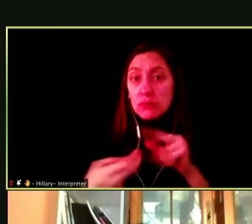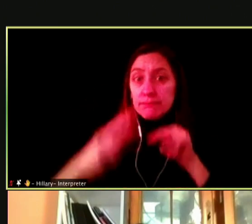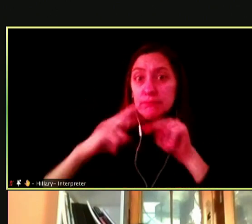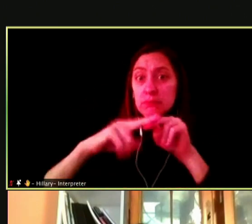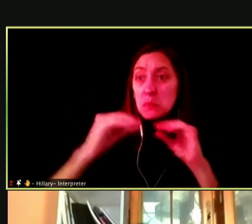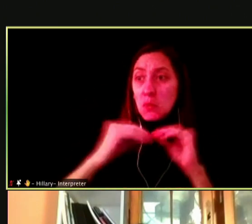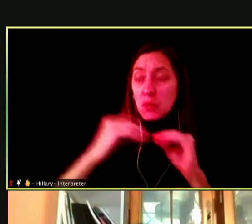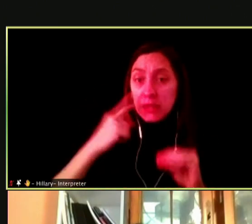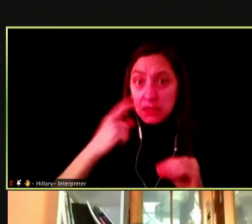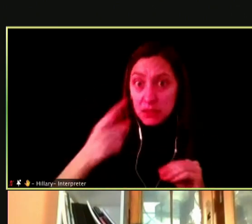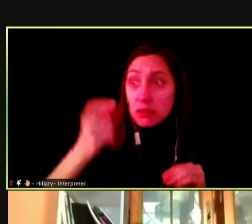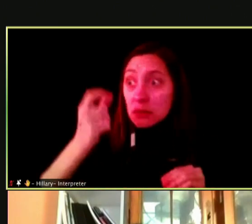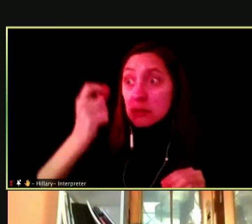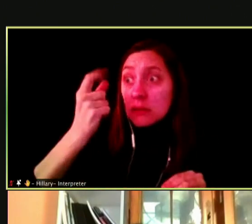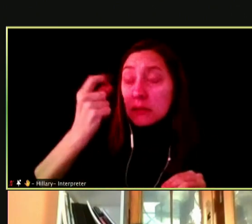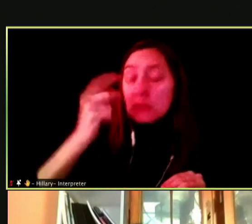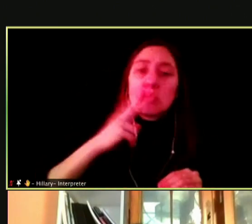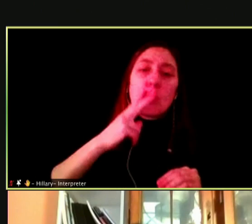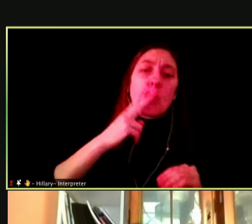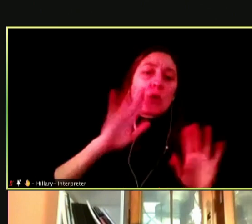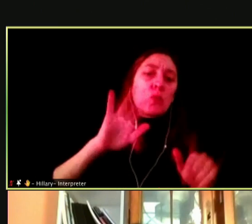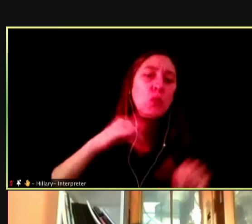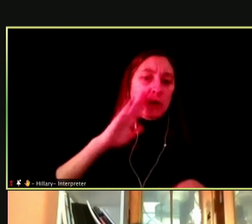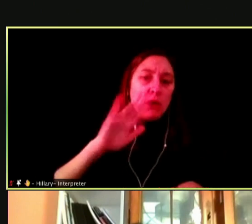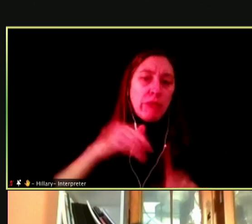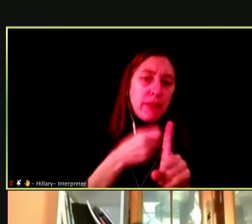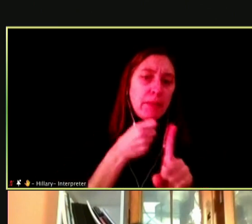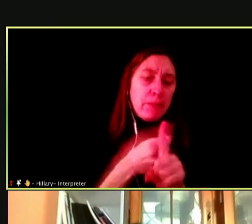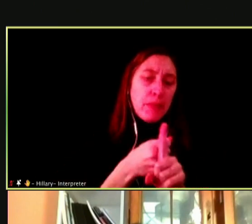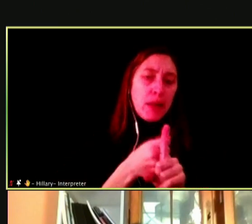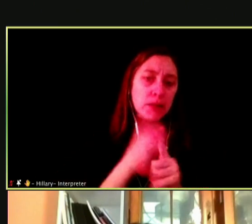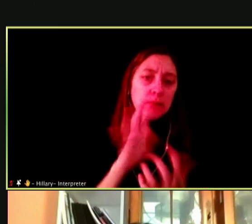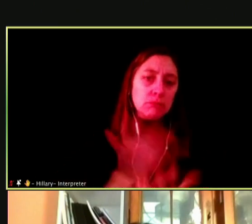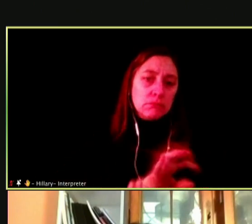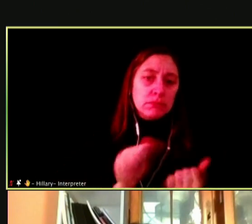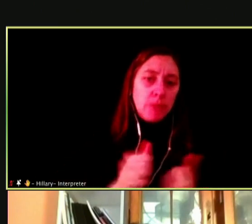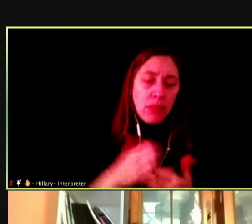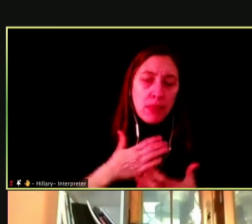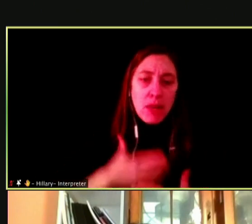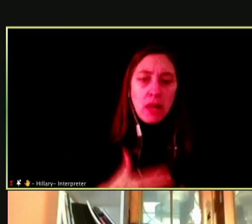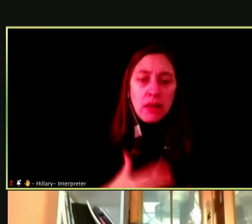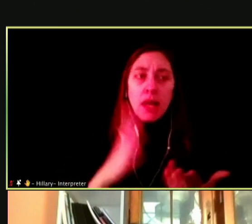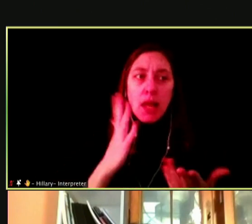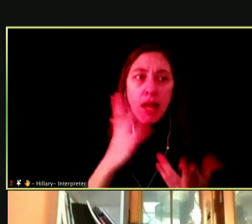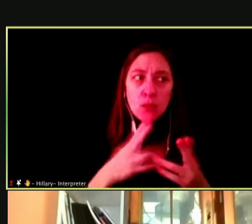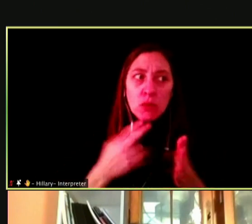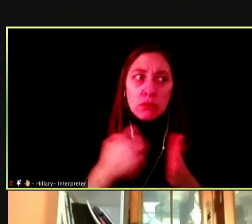THE IMPACT SMOKING HAS ON THE BODY AND THEY ARE GOING TO CHARGE YOU MORE.